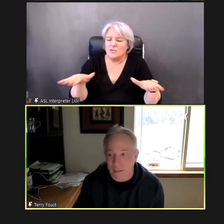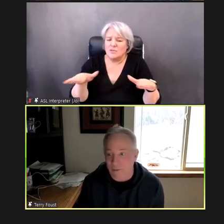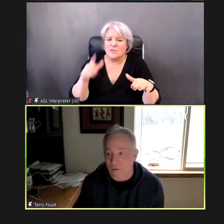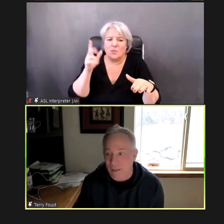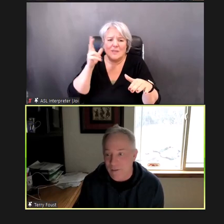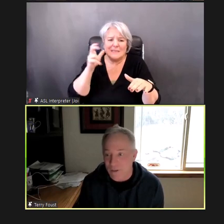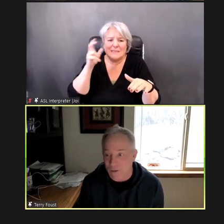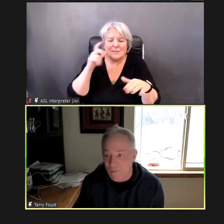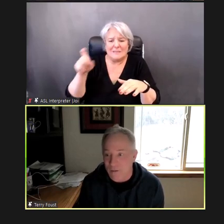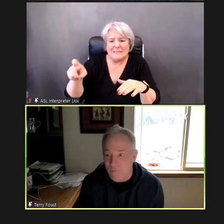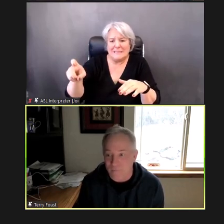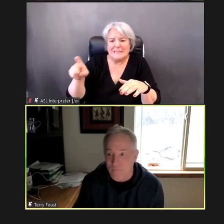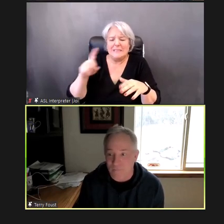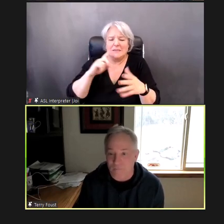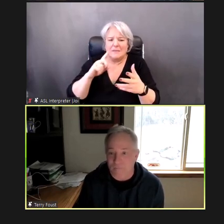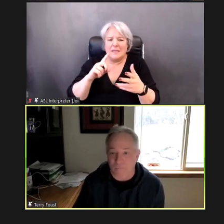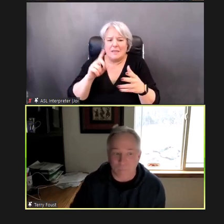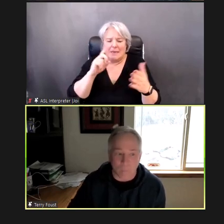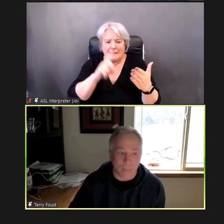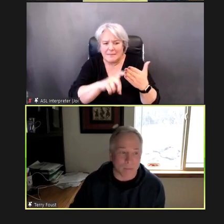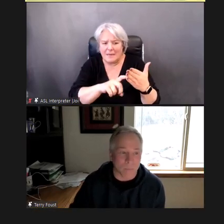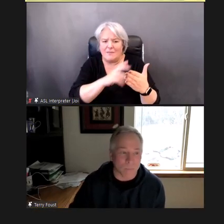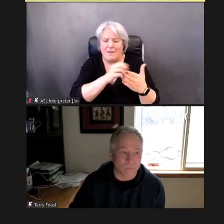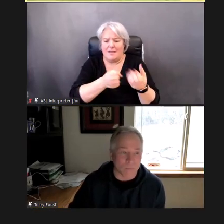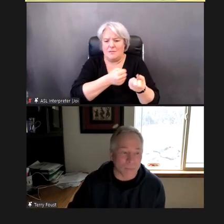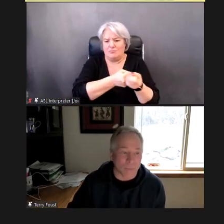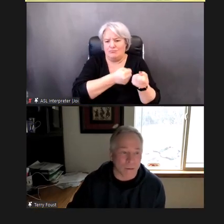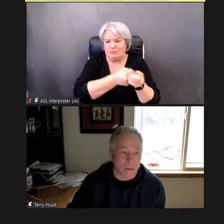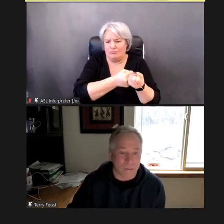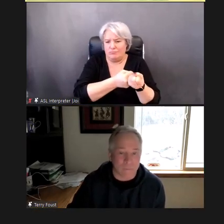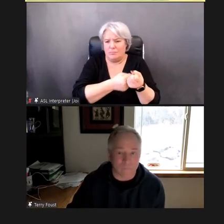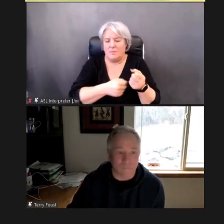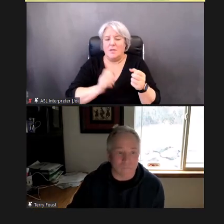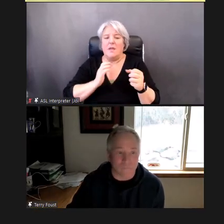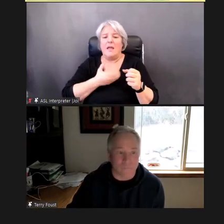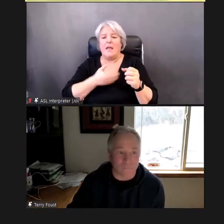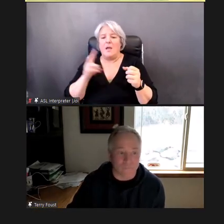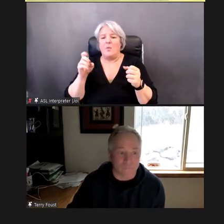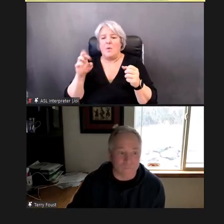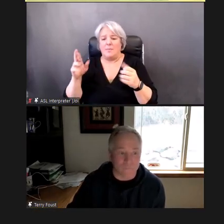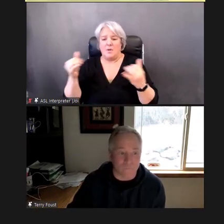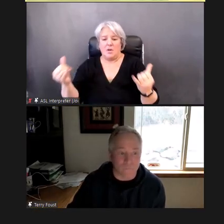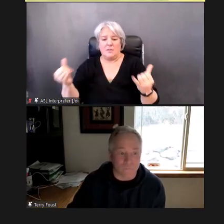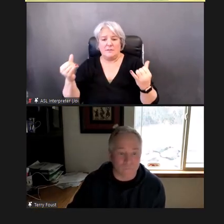DR. So our webinar today, is primarily intended for those of you